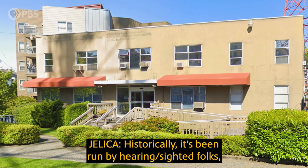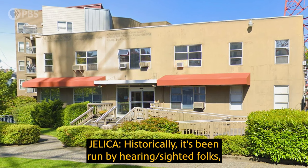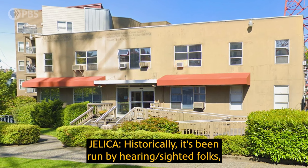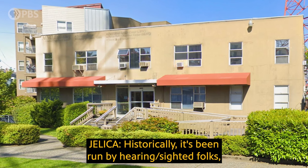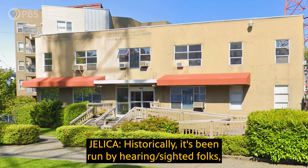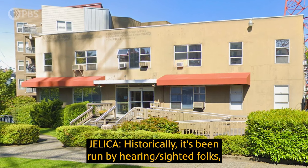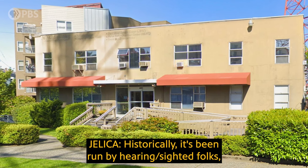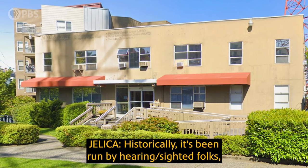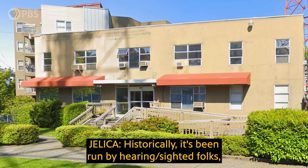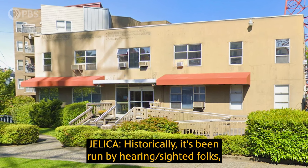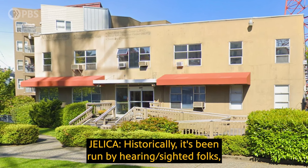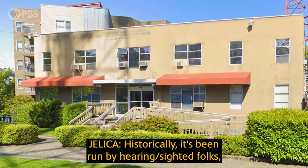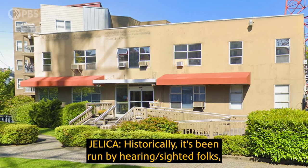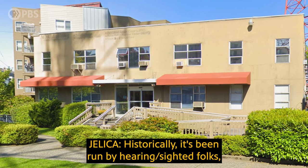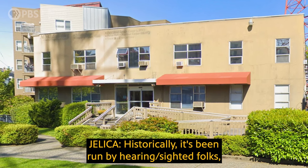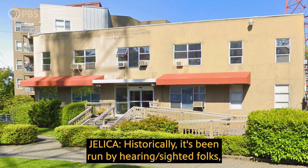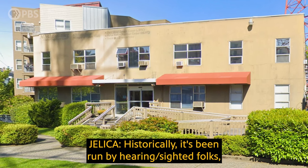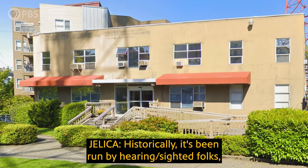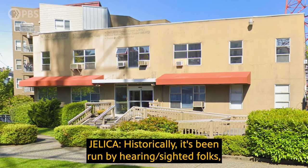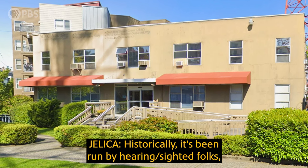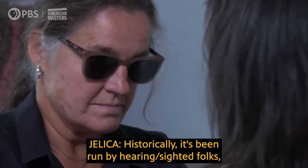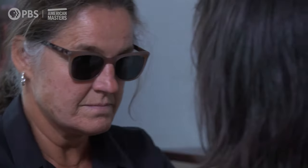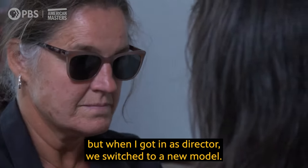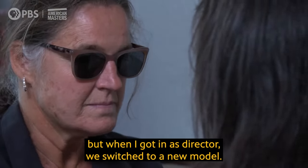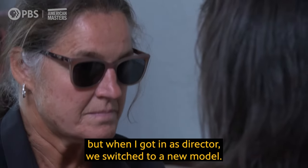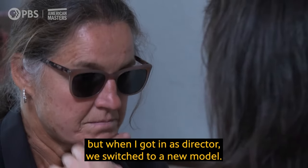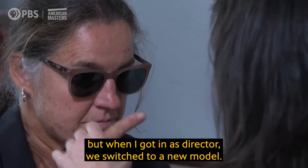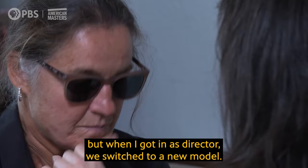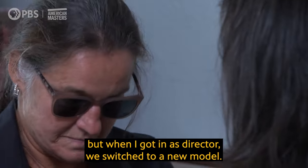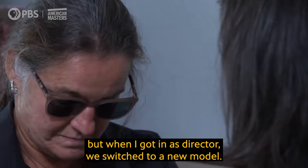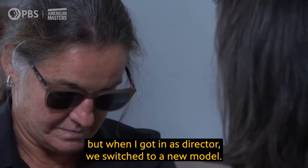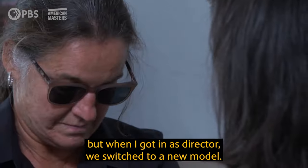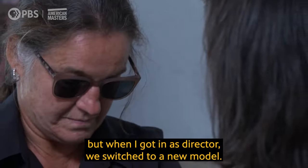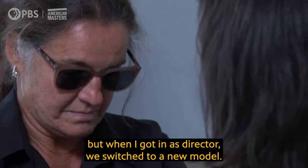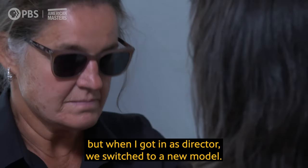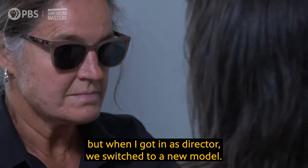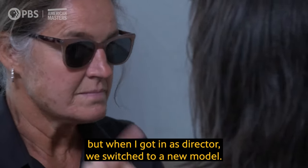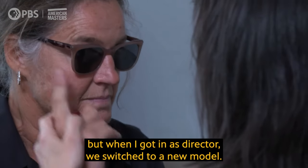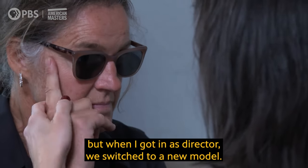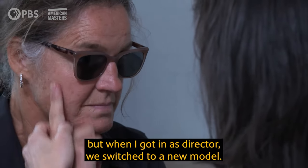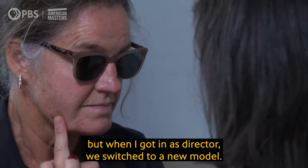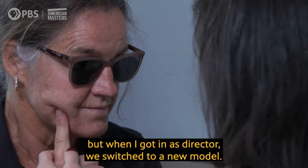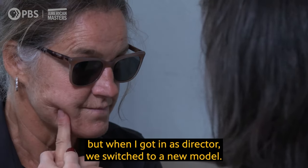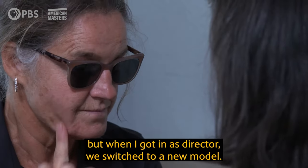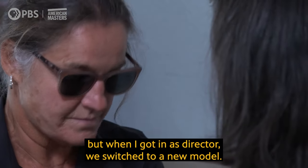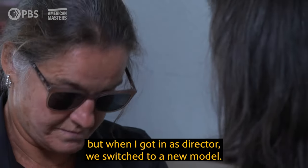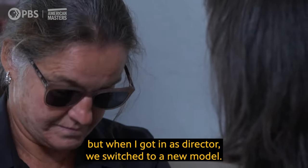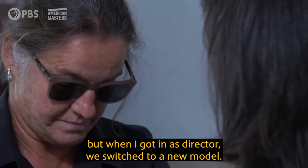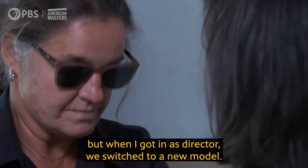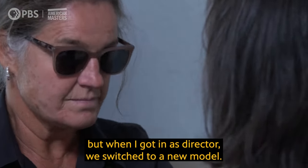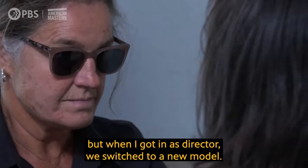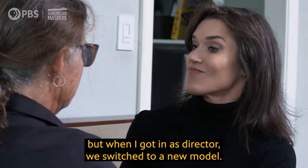Historically, it's been run by hearing/sighted folks, but when I got in as director, we switched to a new model.